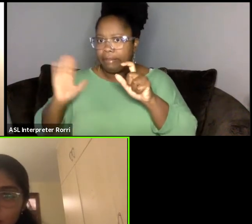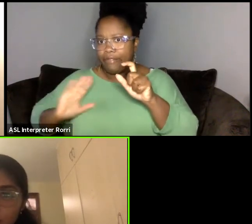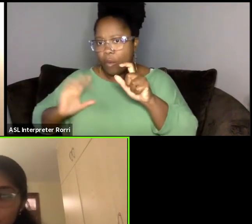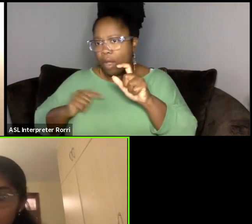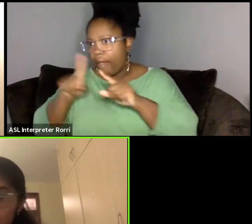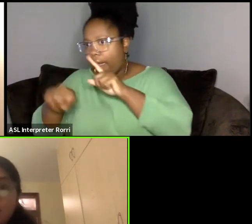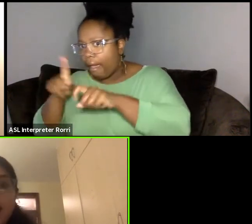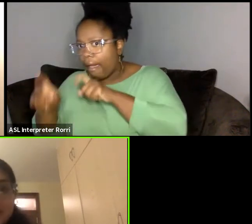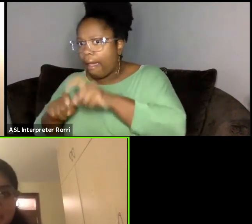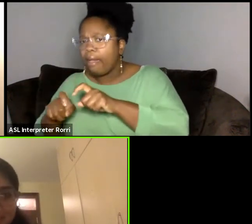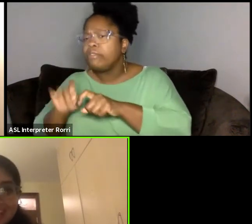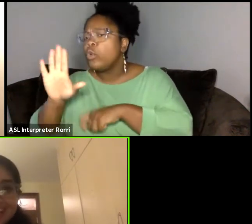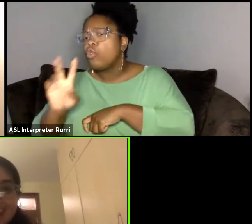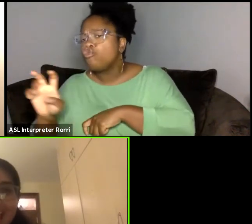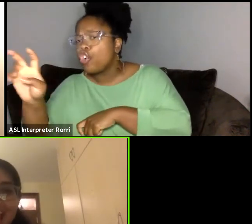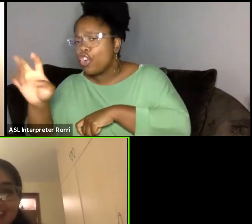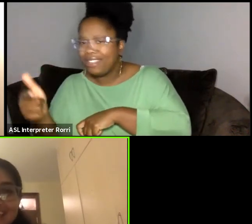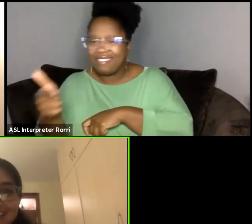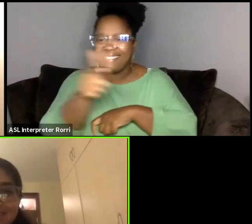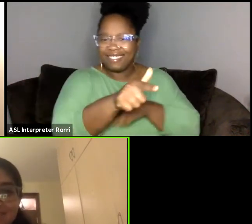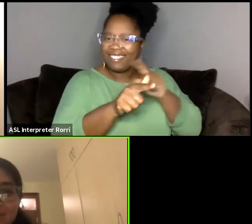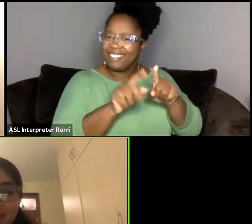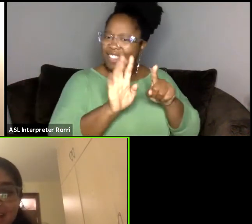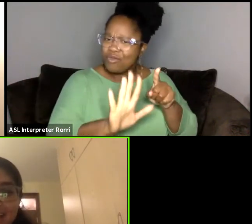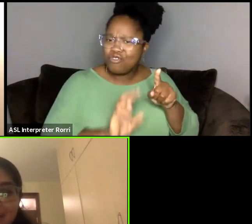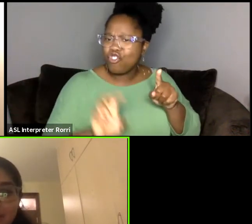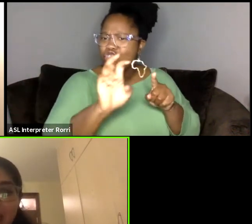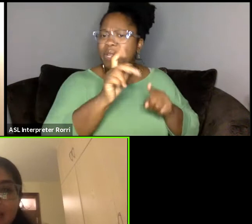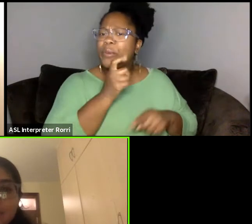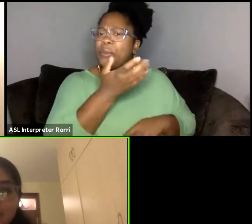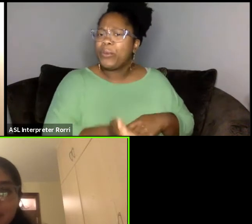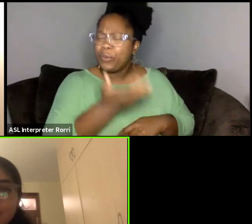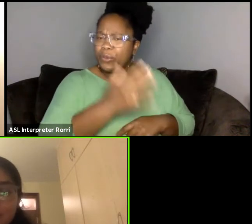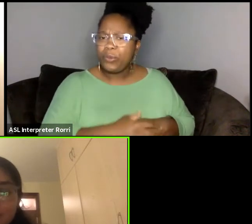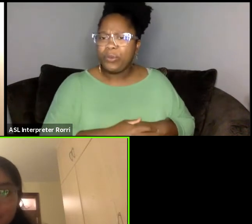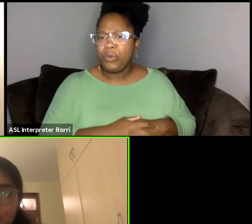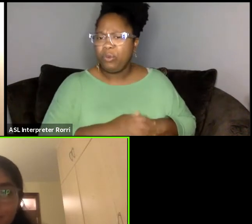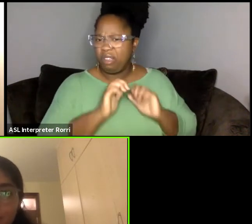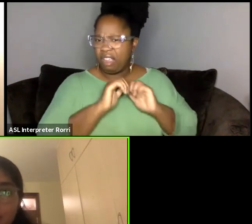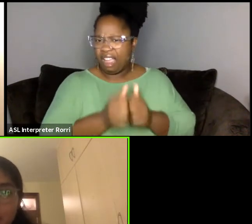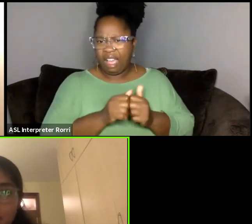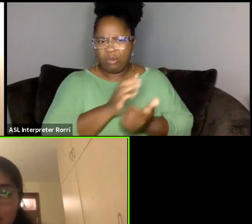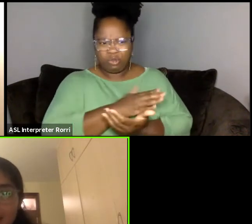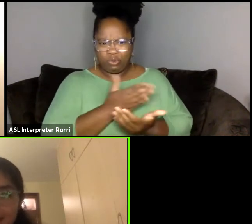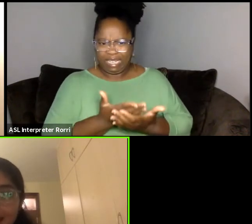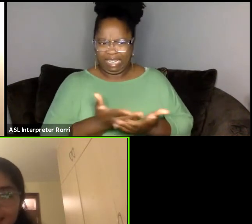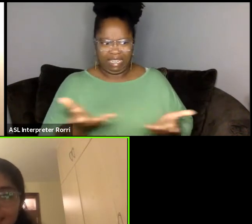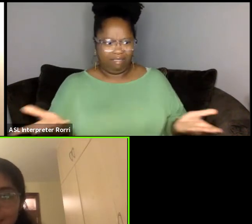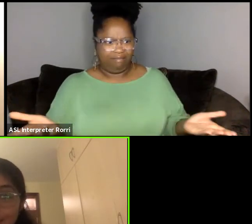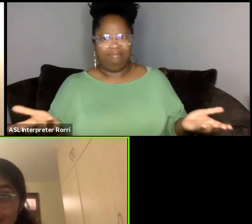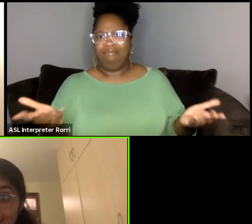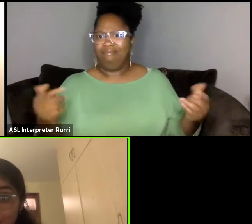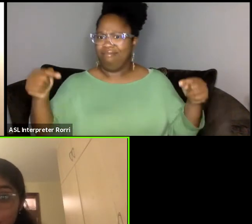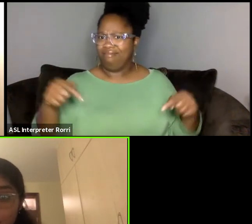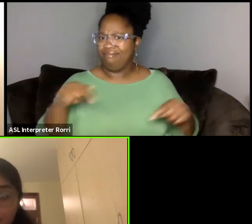who are you and how did you get to being in the arts in the capacity that you are?